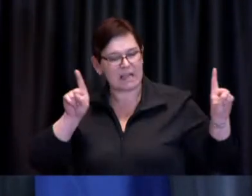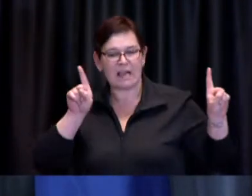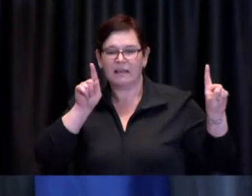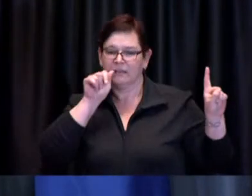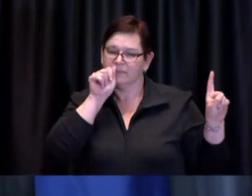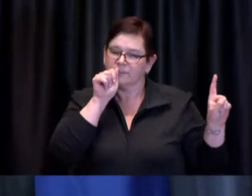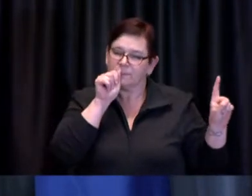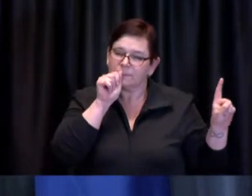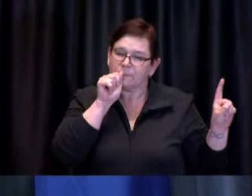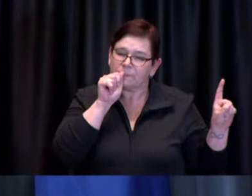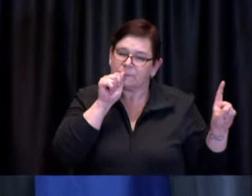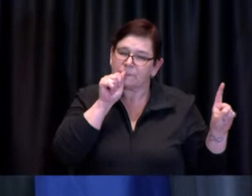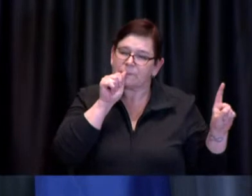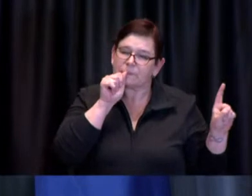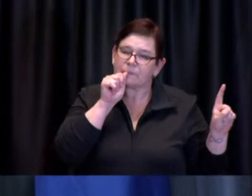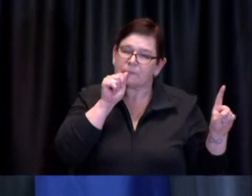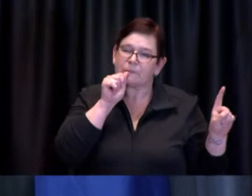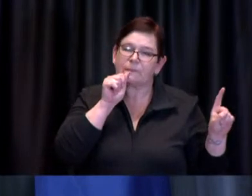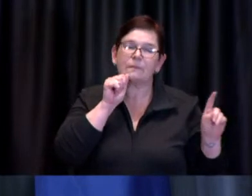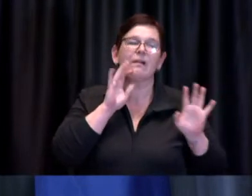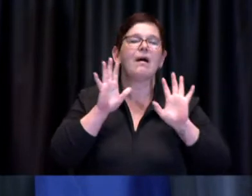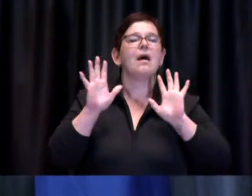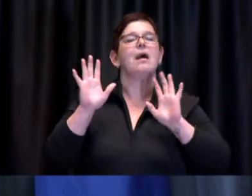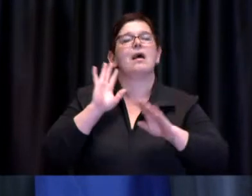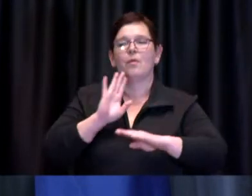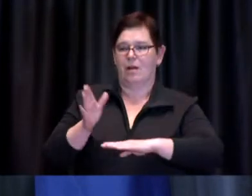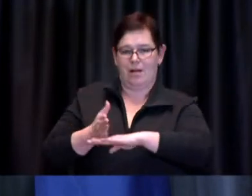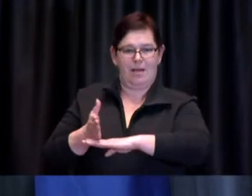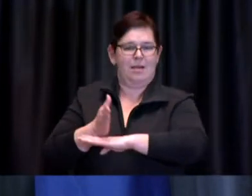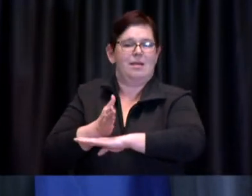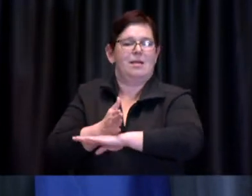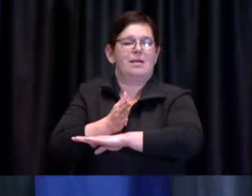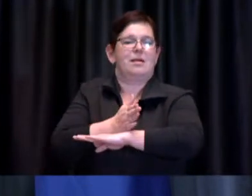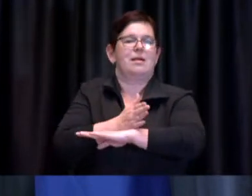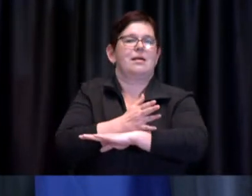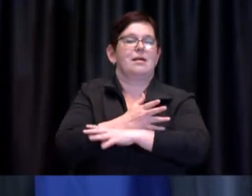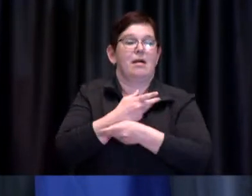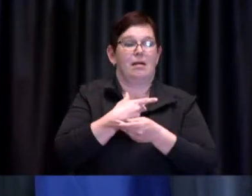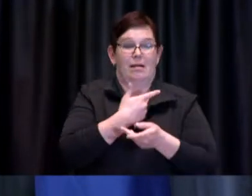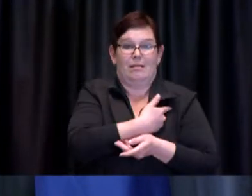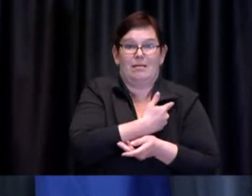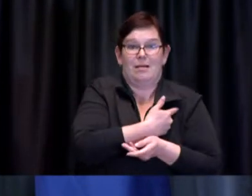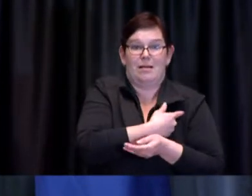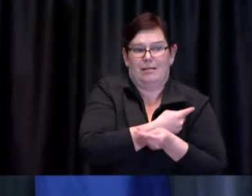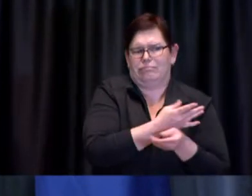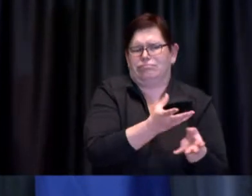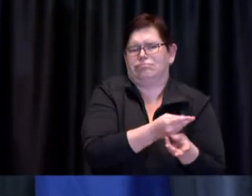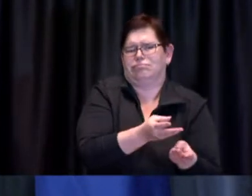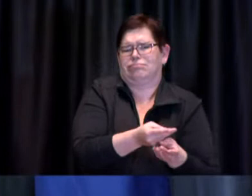uh improve and and get vaccination out there into as many arms as is possible uh you know that's